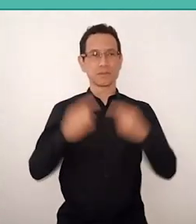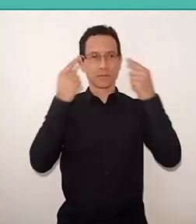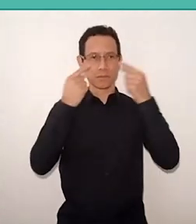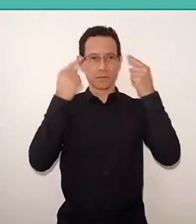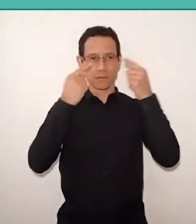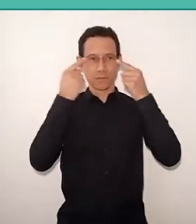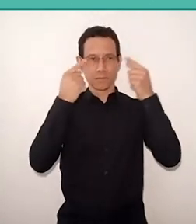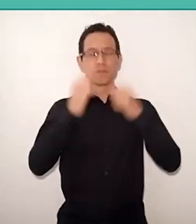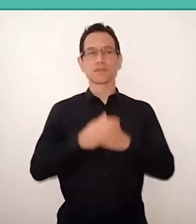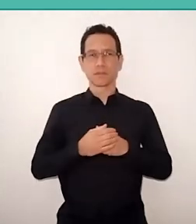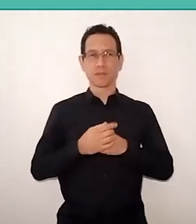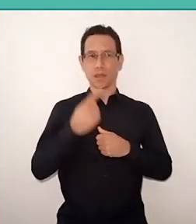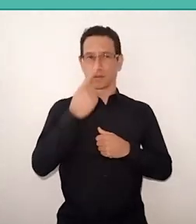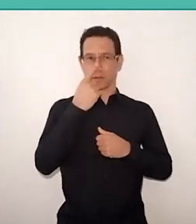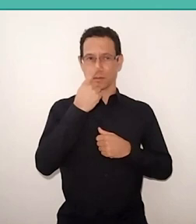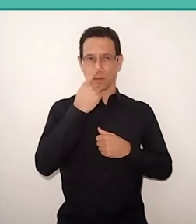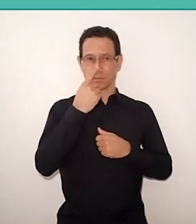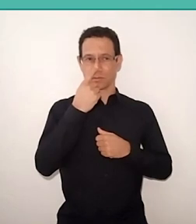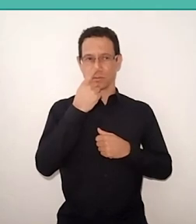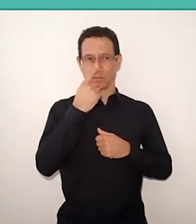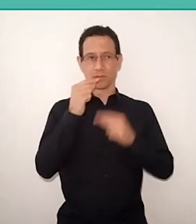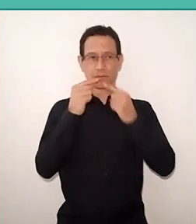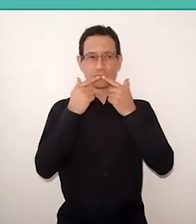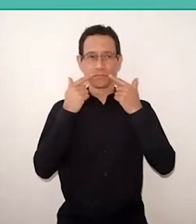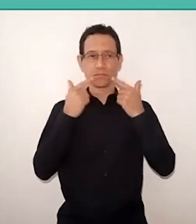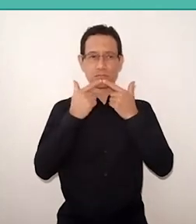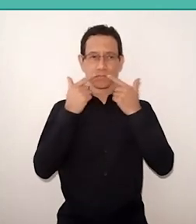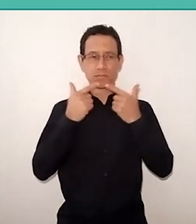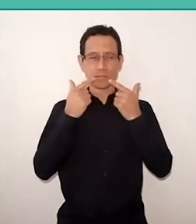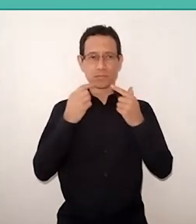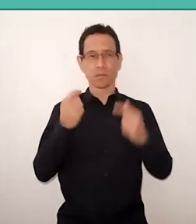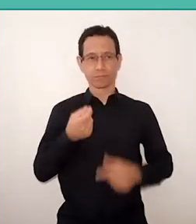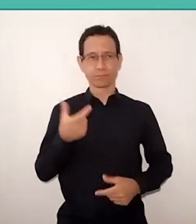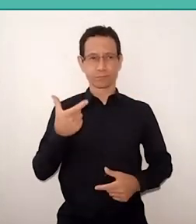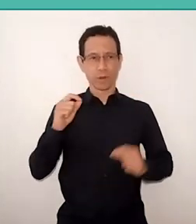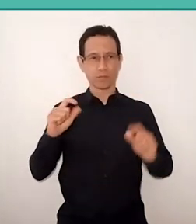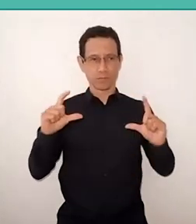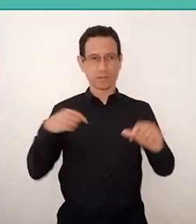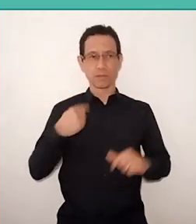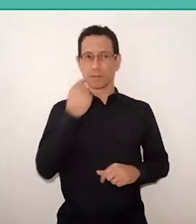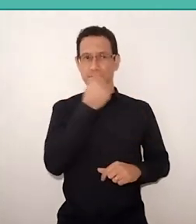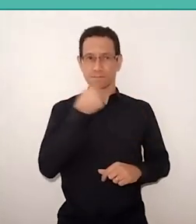my nose and lips are thick, I have red lipstick,